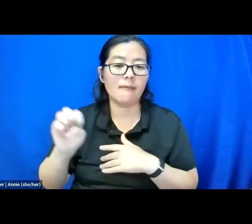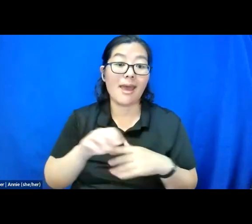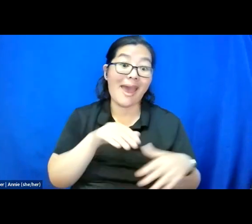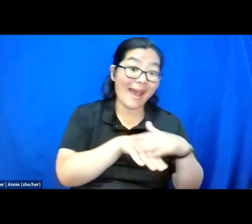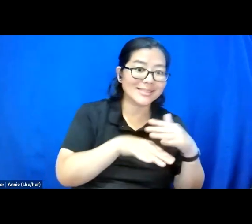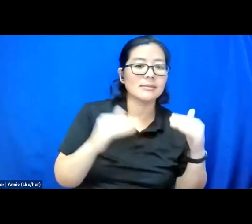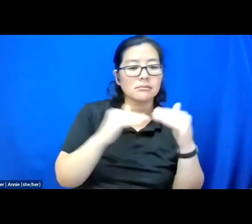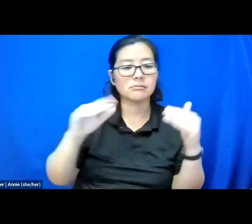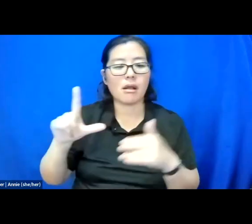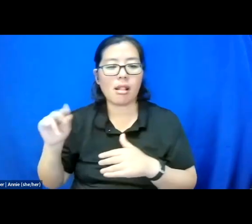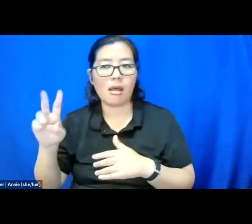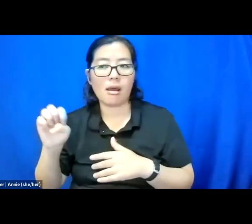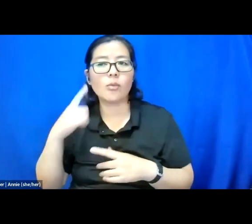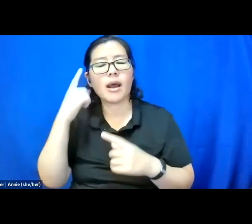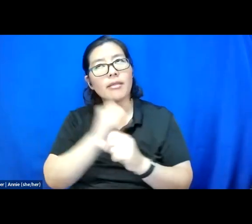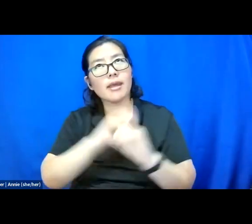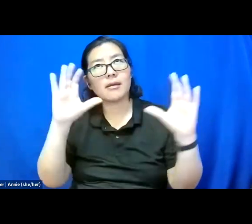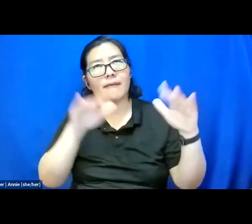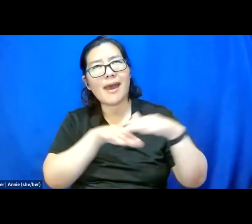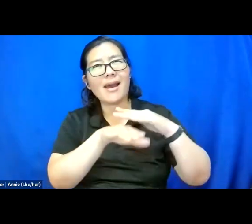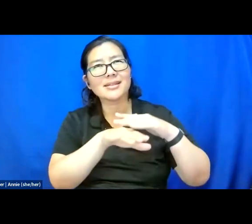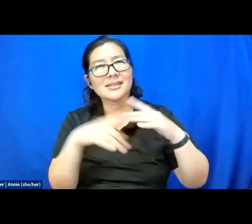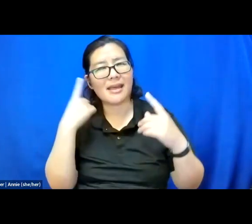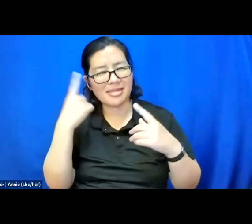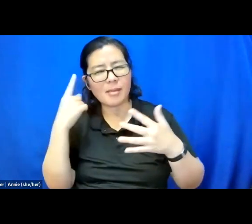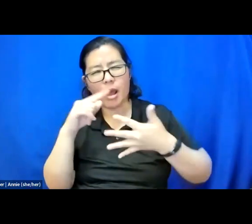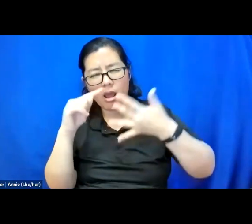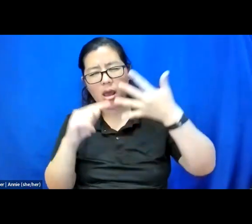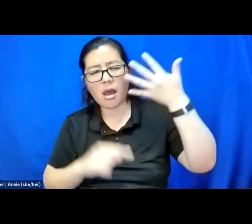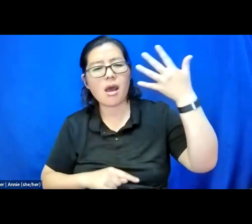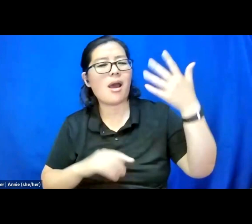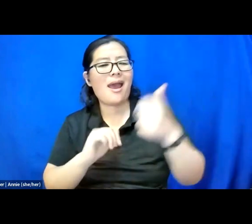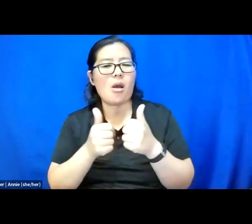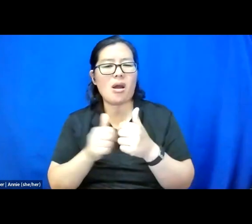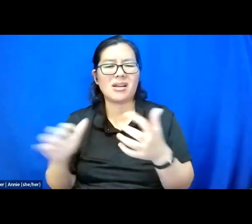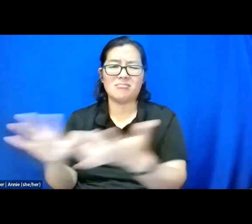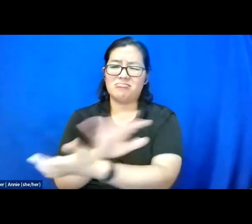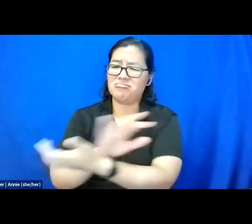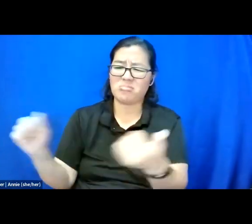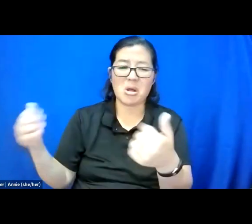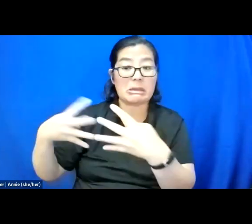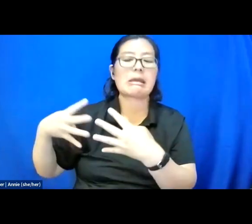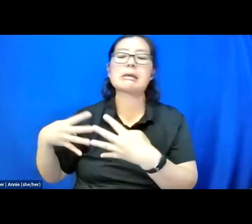When I think of access, I think of the ways that I can abolish the gatekeeping of resources